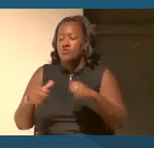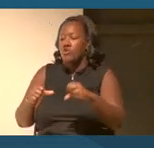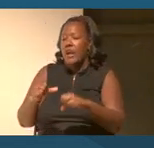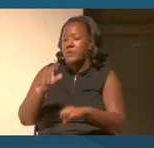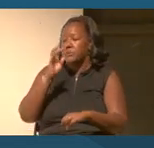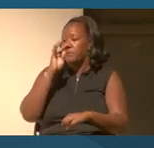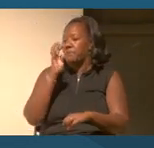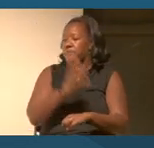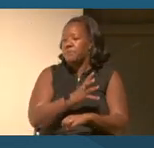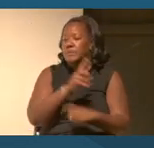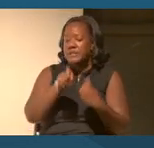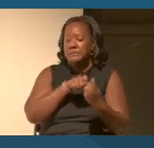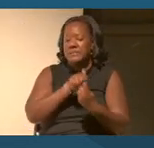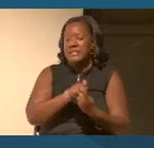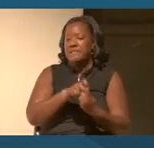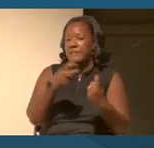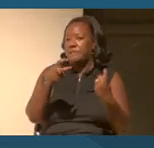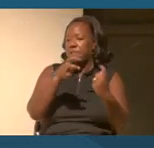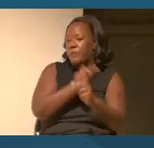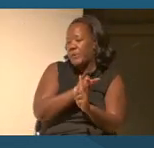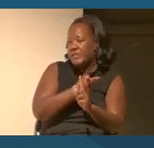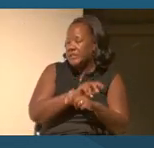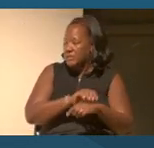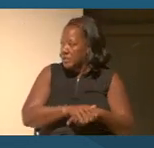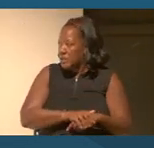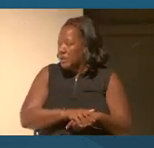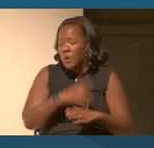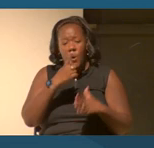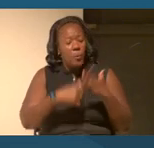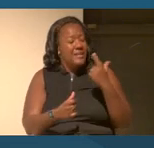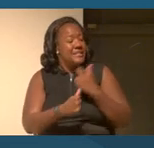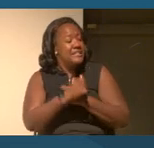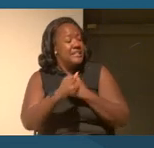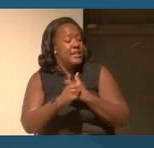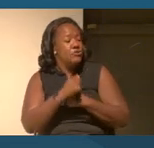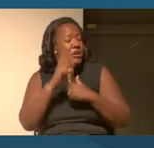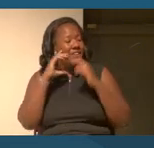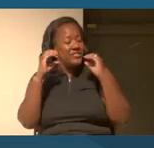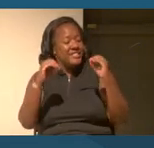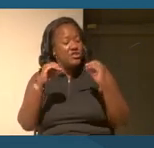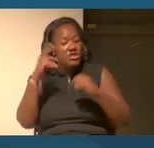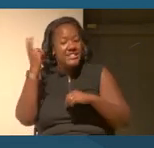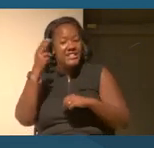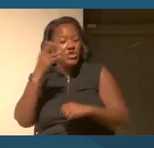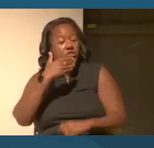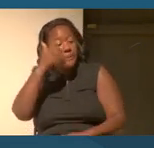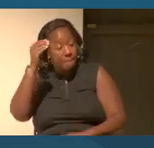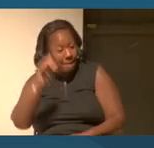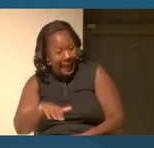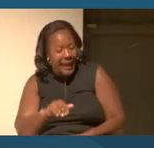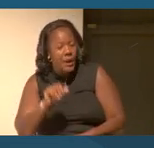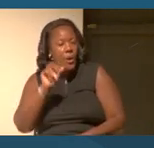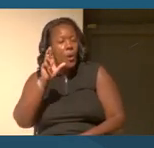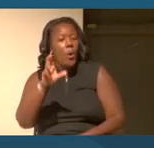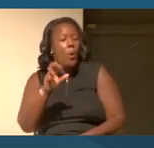the danger of teaching history badly or teaching history in a way that's not inclusive?